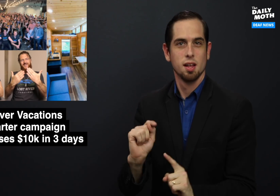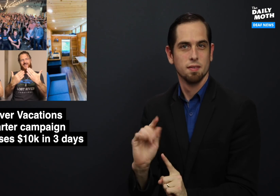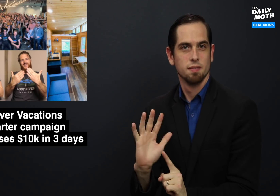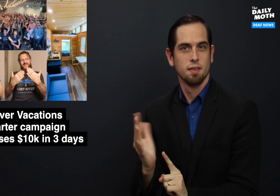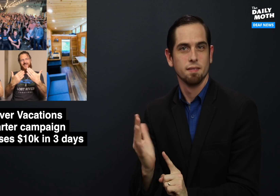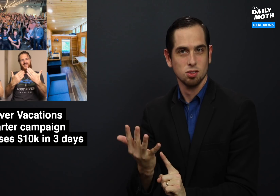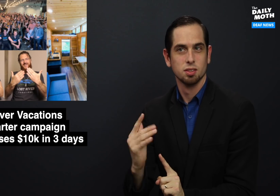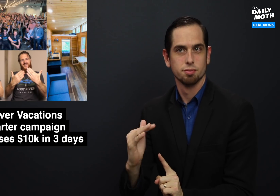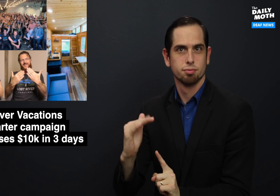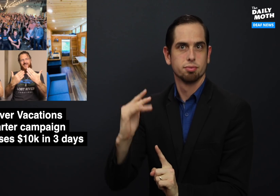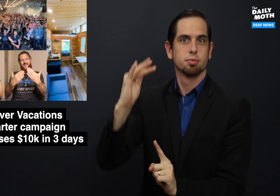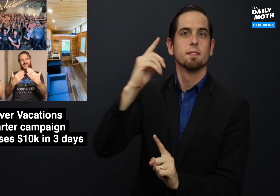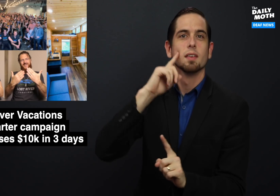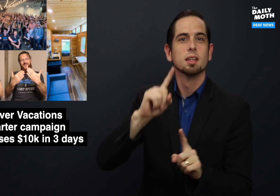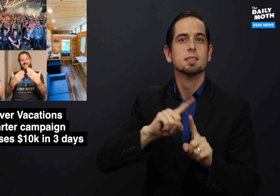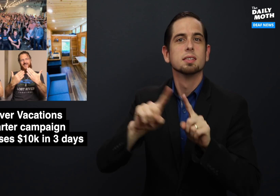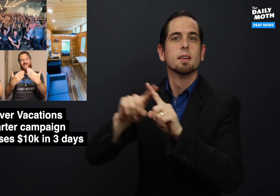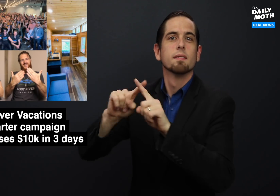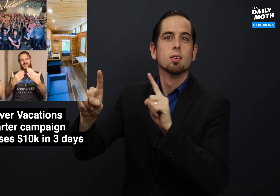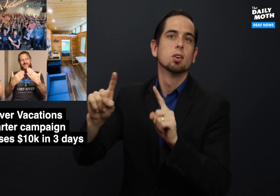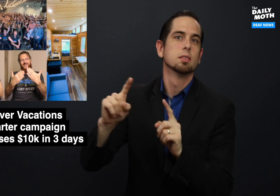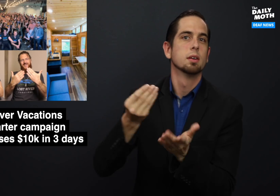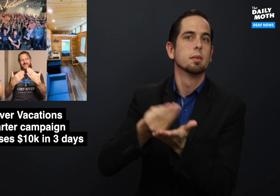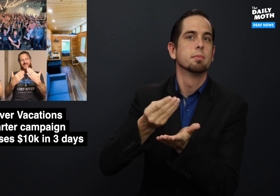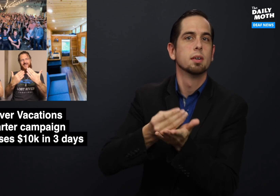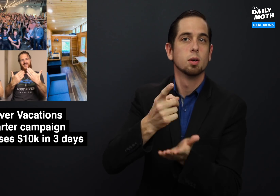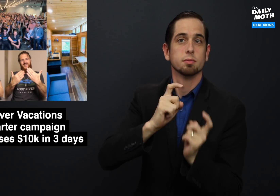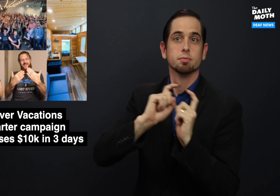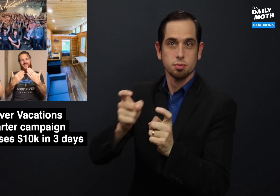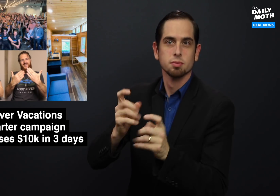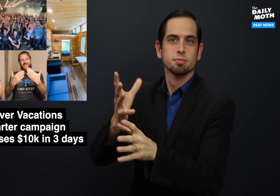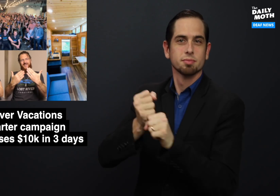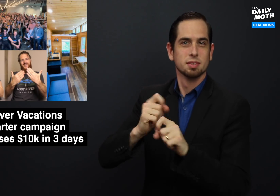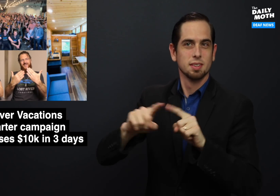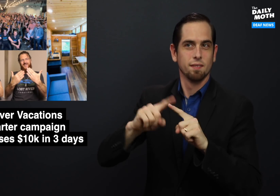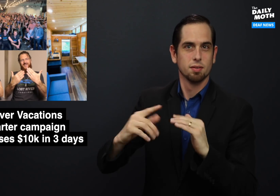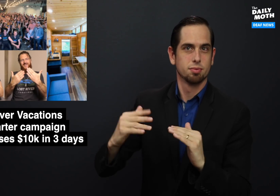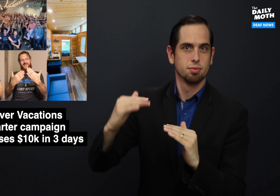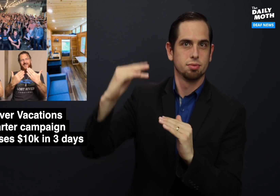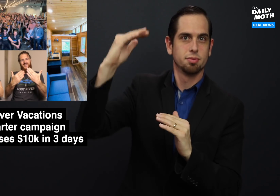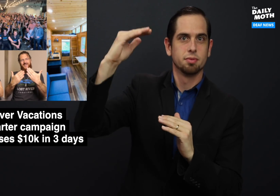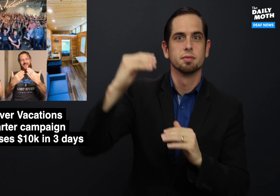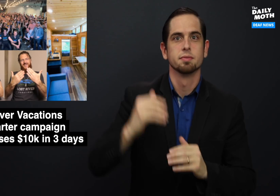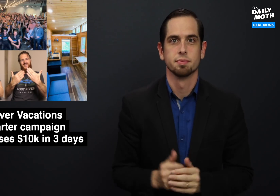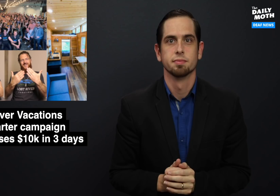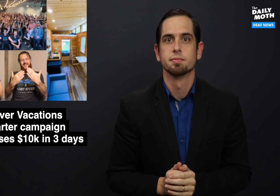starting at $5, for varying amounts of pledges.